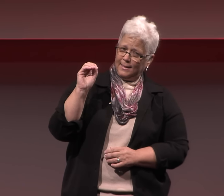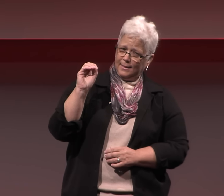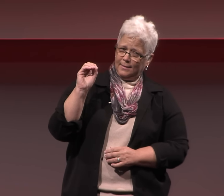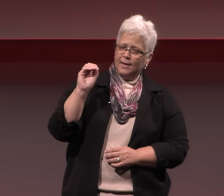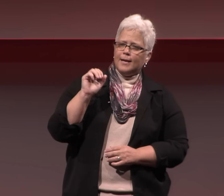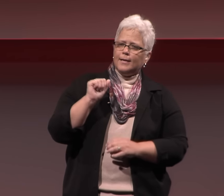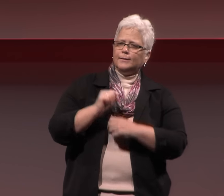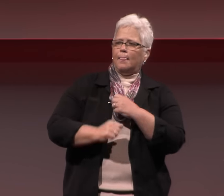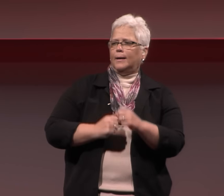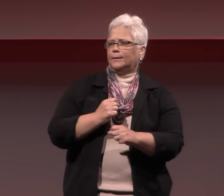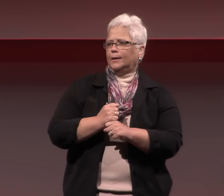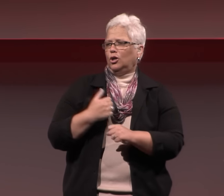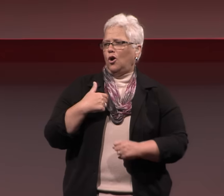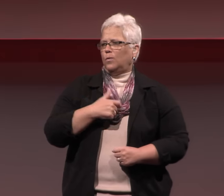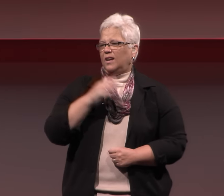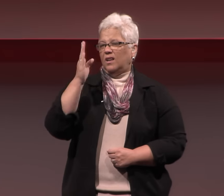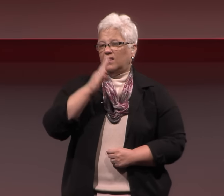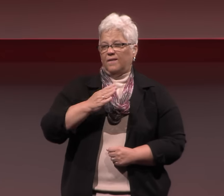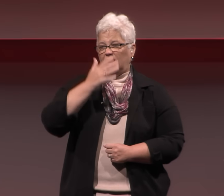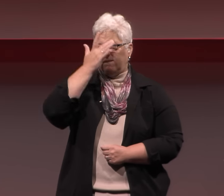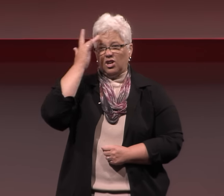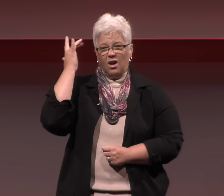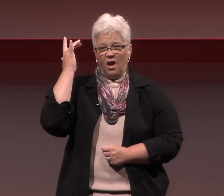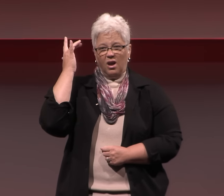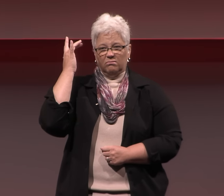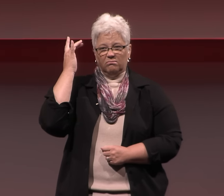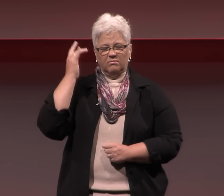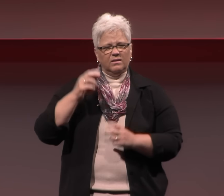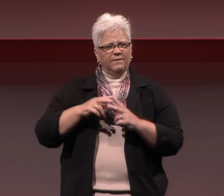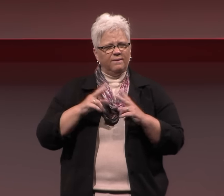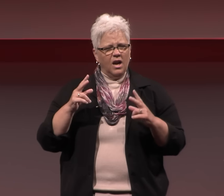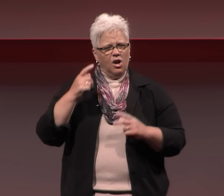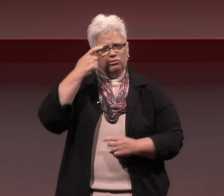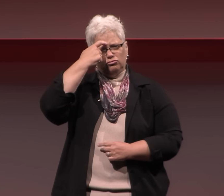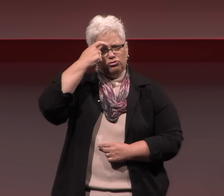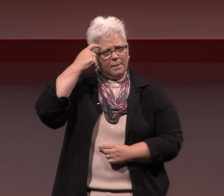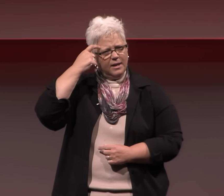in 1880 - that was the year we will never forget.